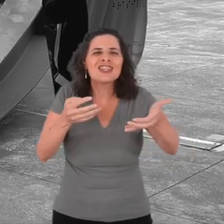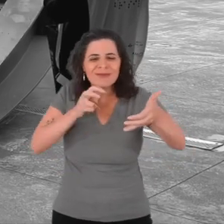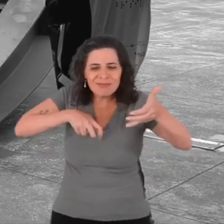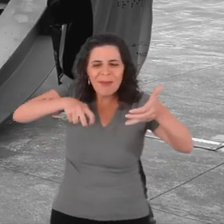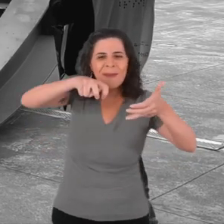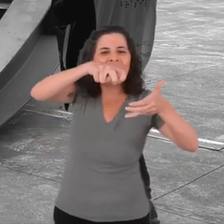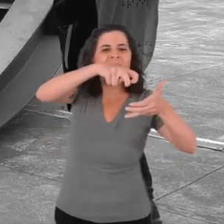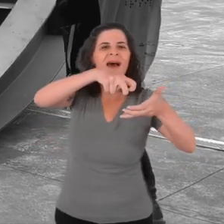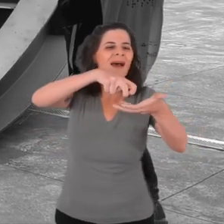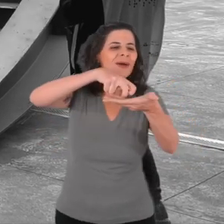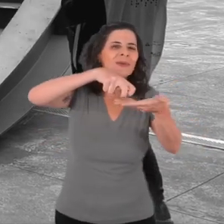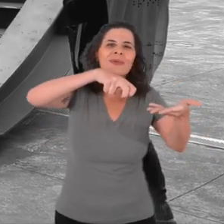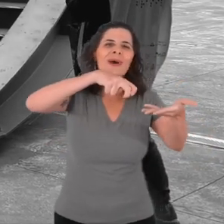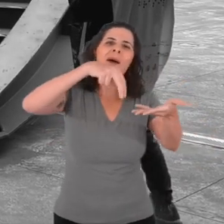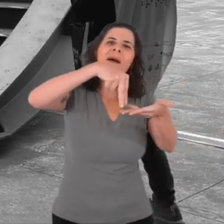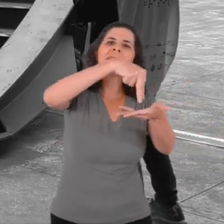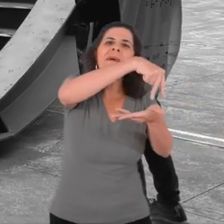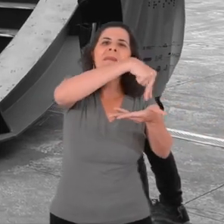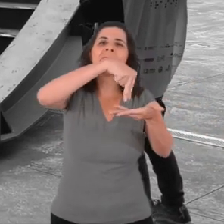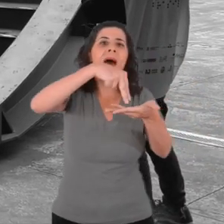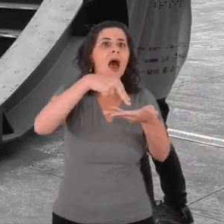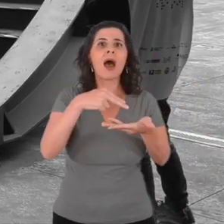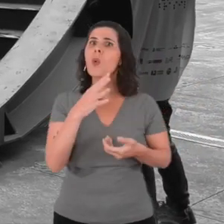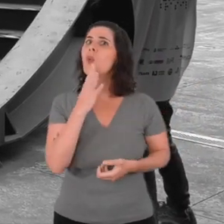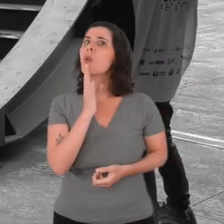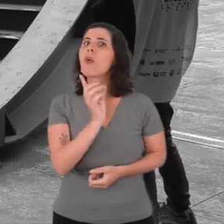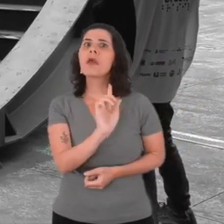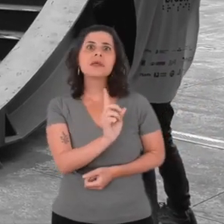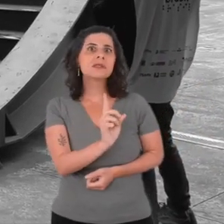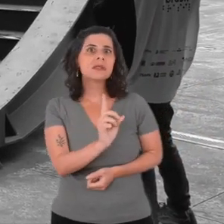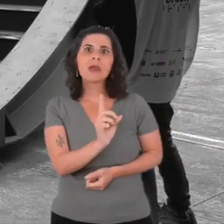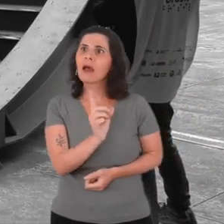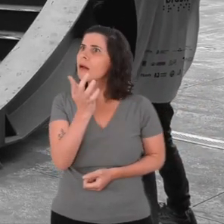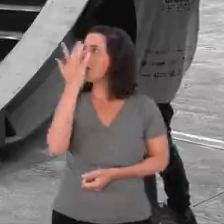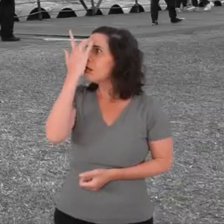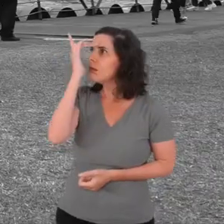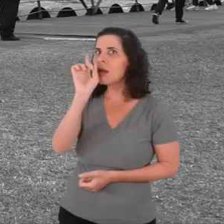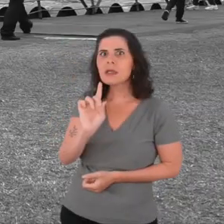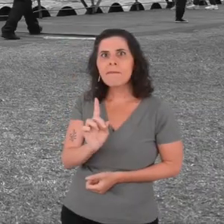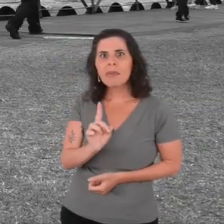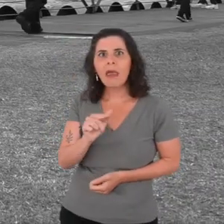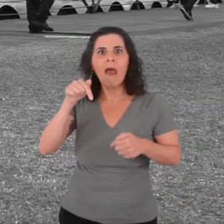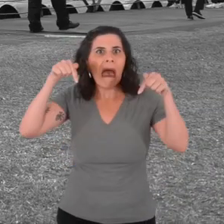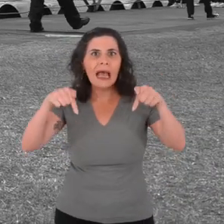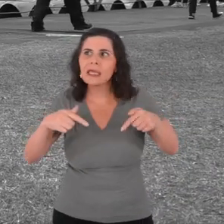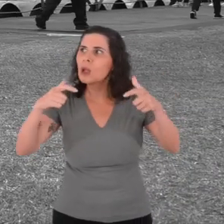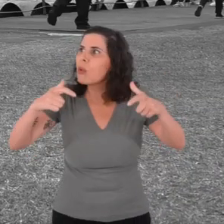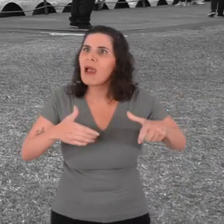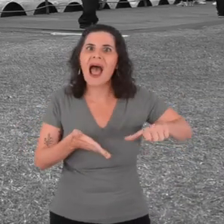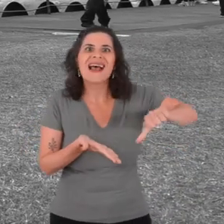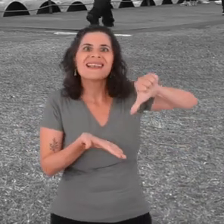and I didn't know that being on top the building it was so big.